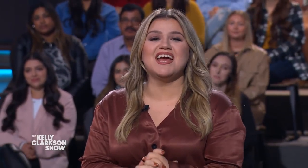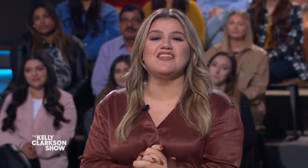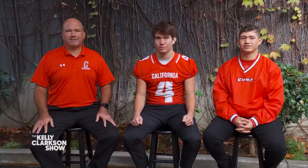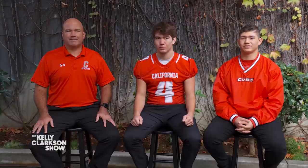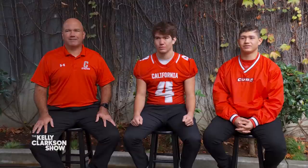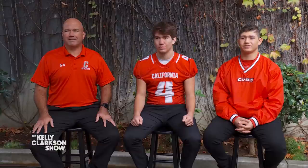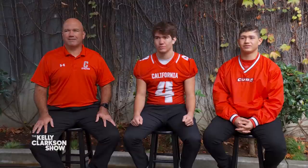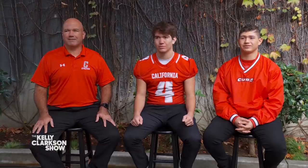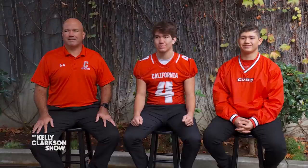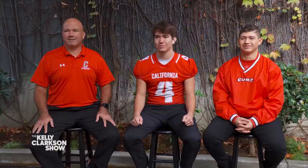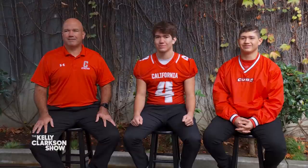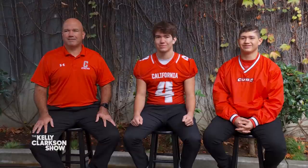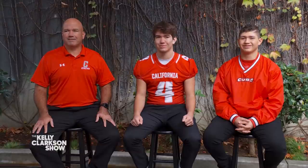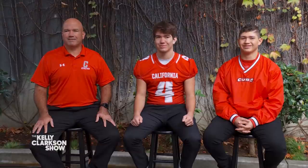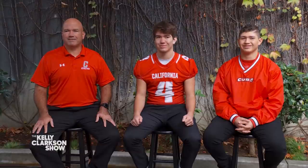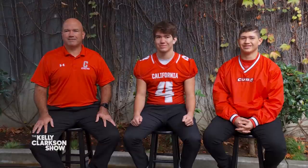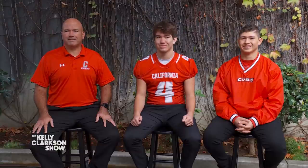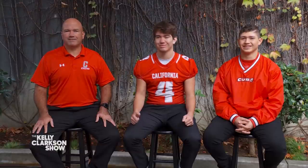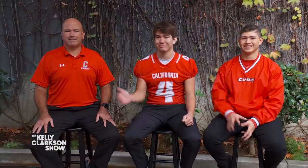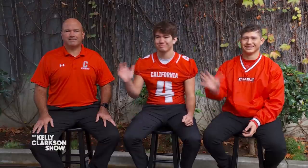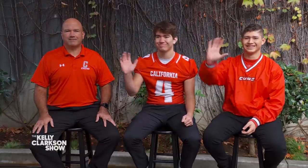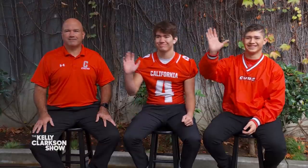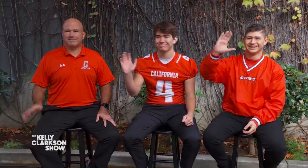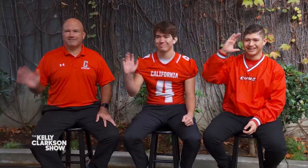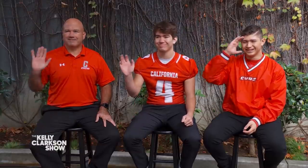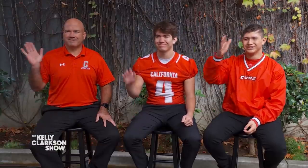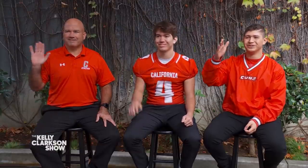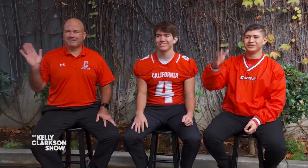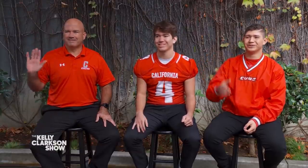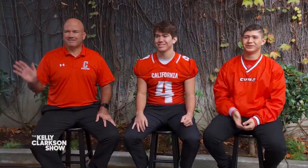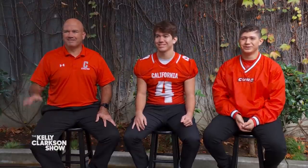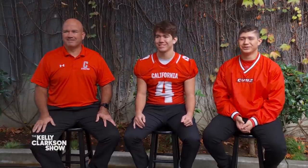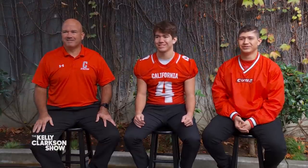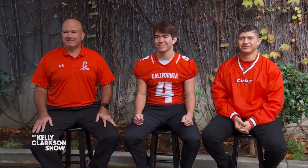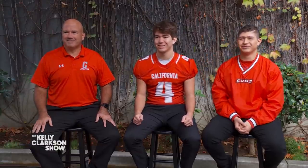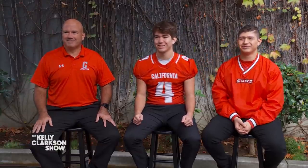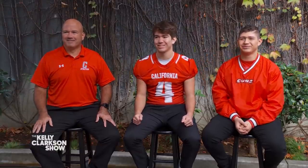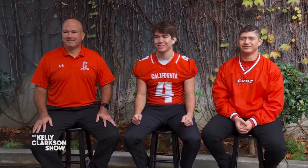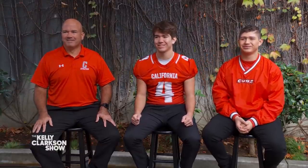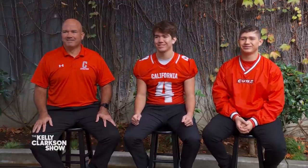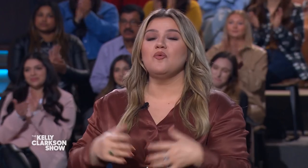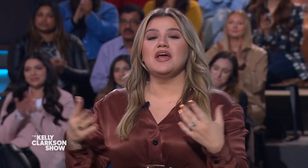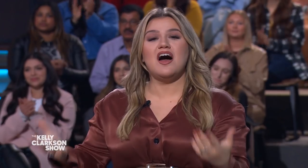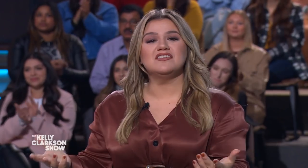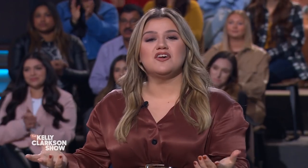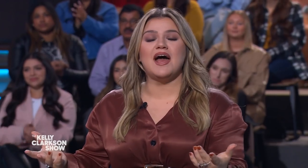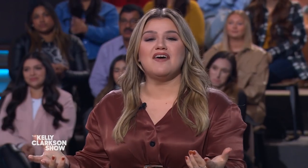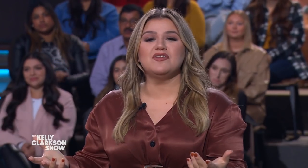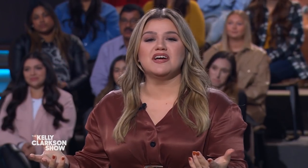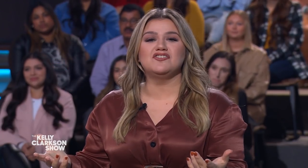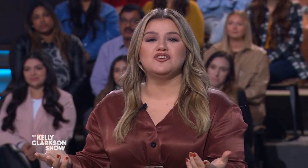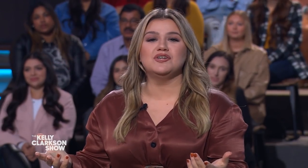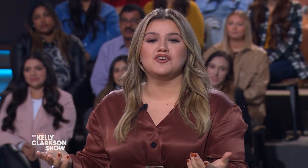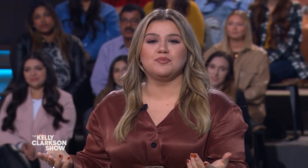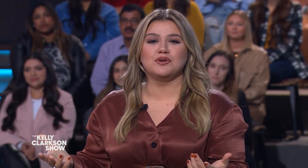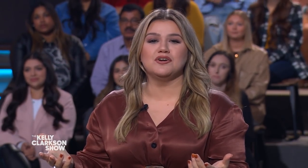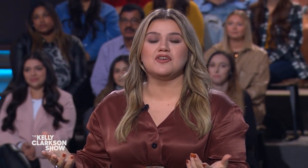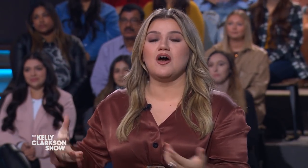and their coach Keith Adams y'all. (kelly clapping) So we also have with us two interpreters,